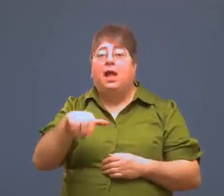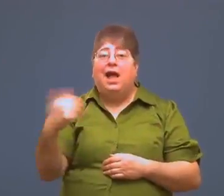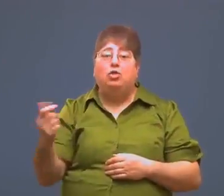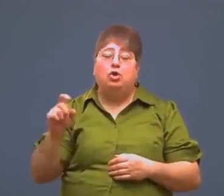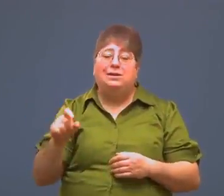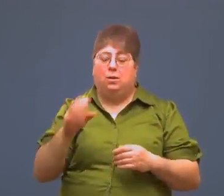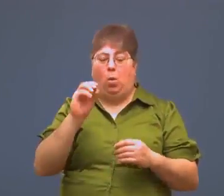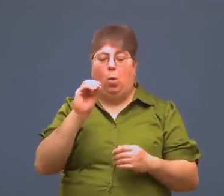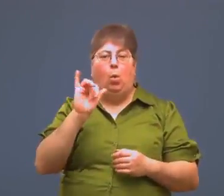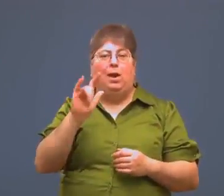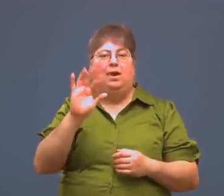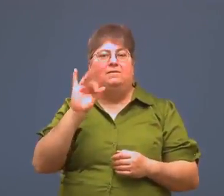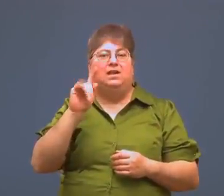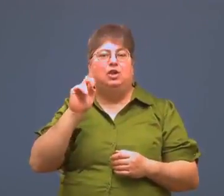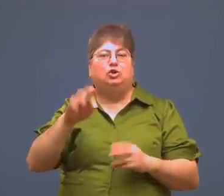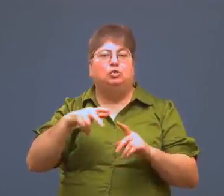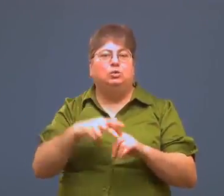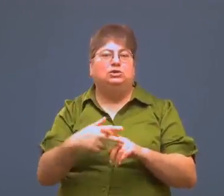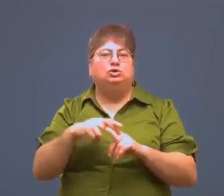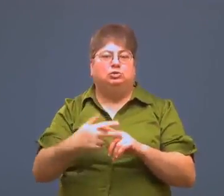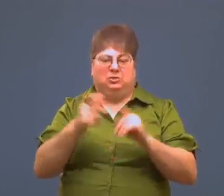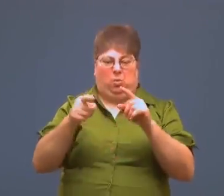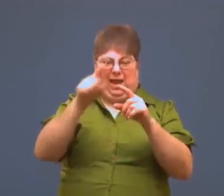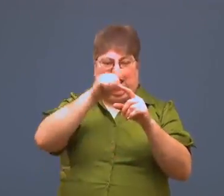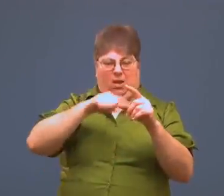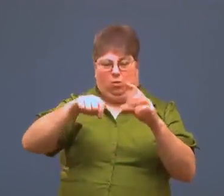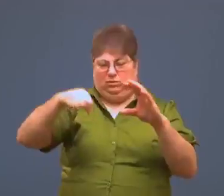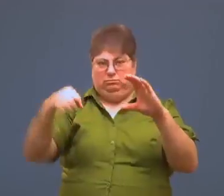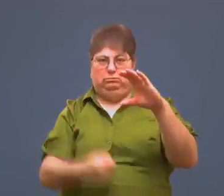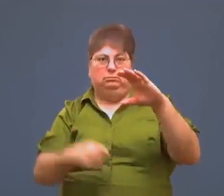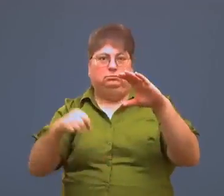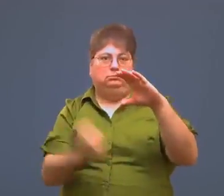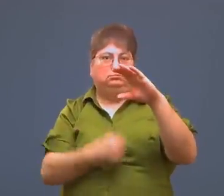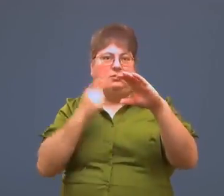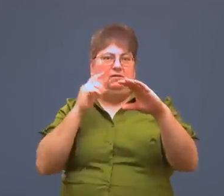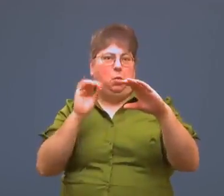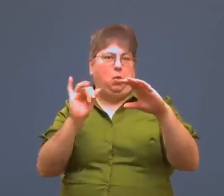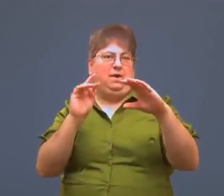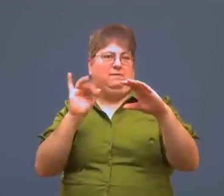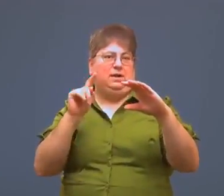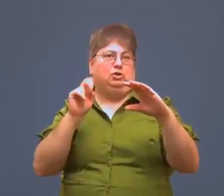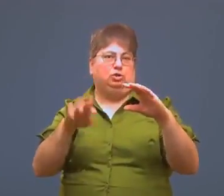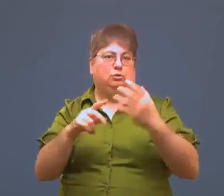You'll need an oil filter wrench, which is round with a handle for the oil filter.